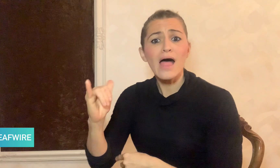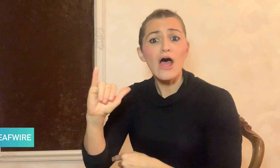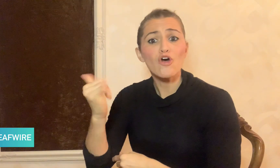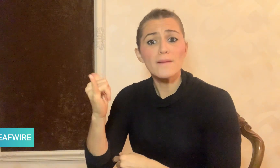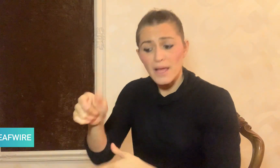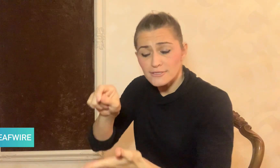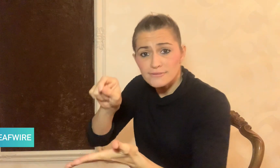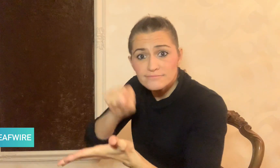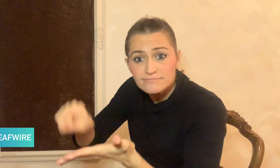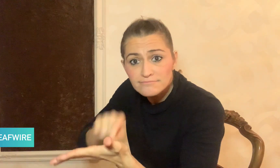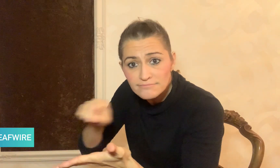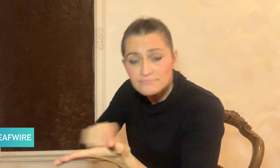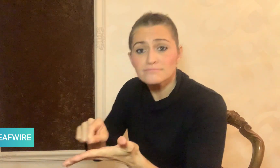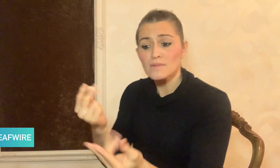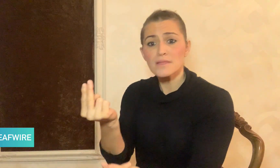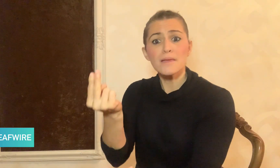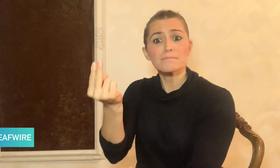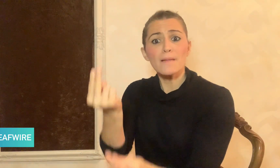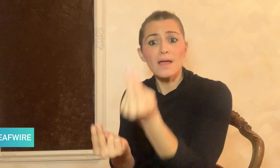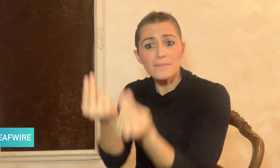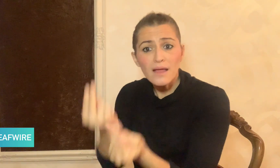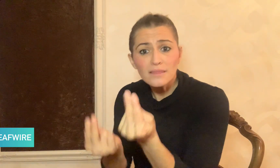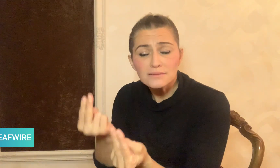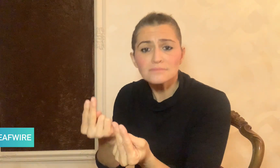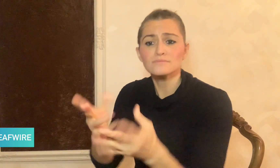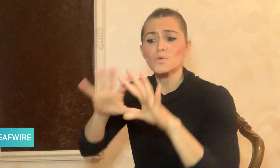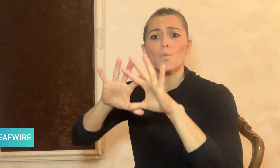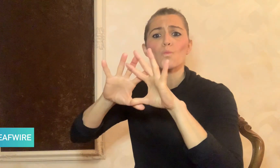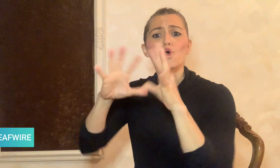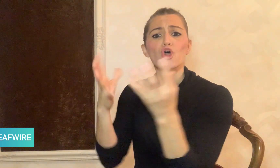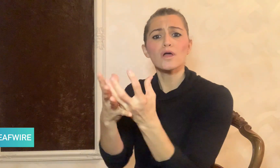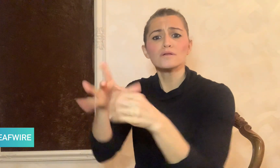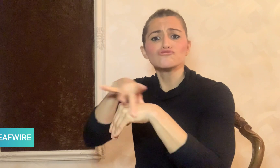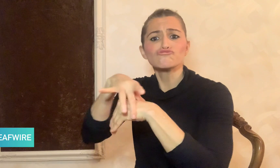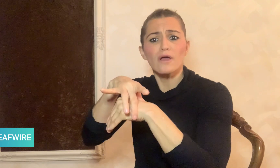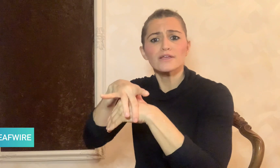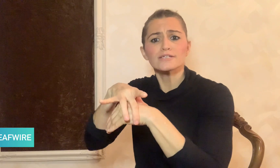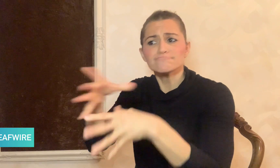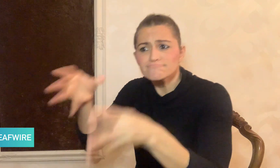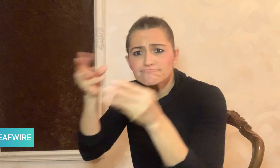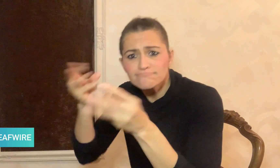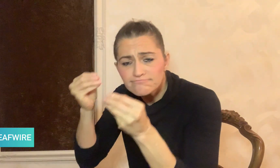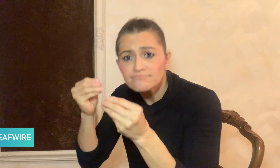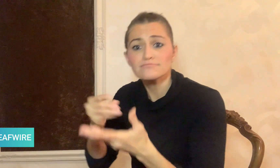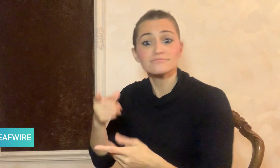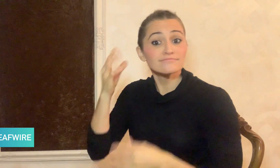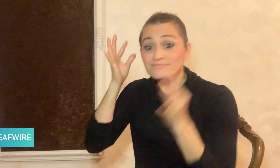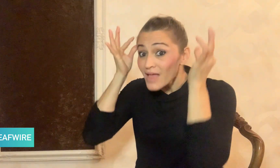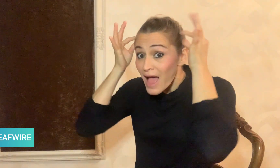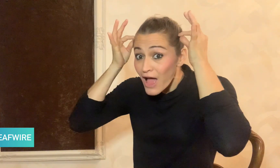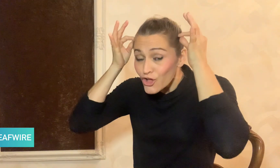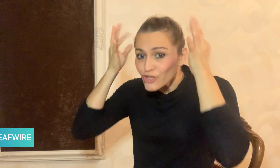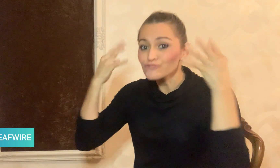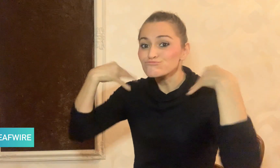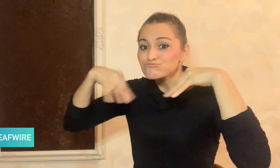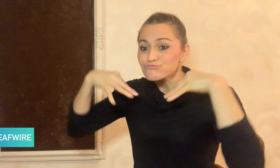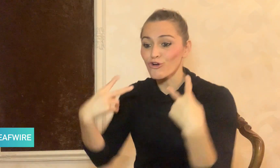mathematics, geography, hairdressing, and wool weaving.